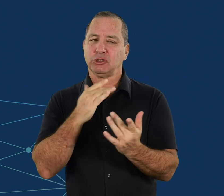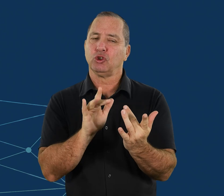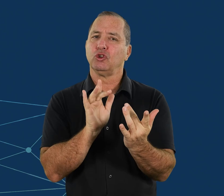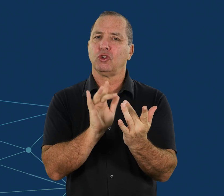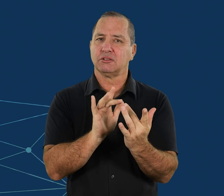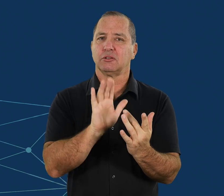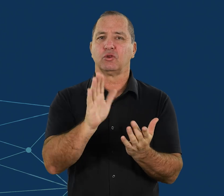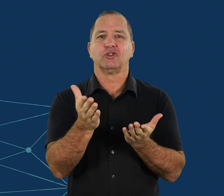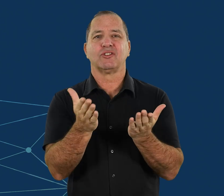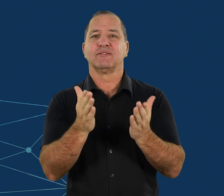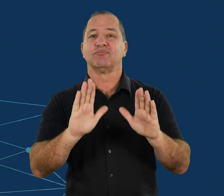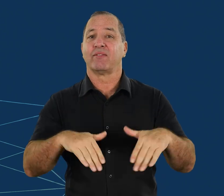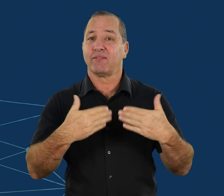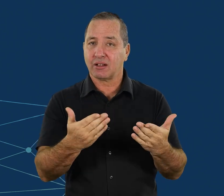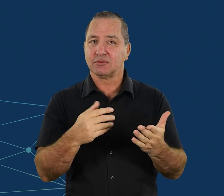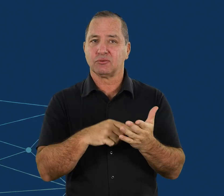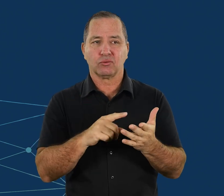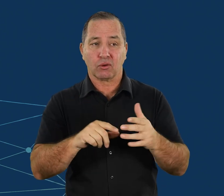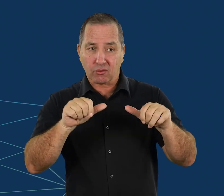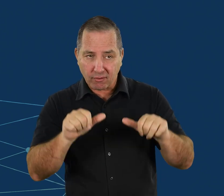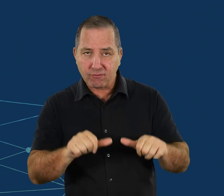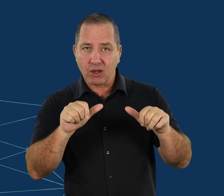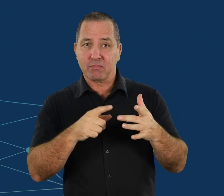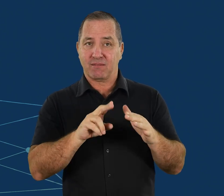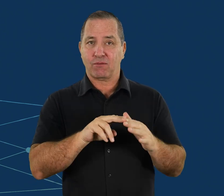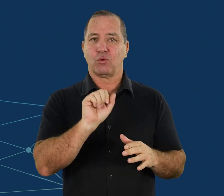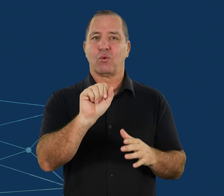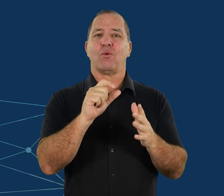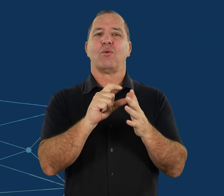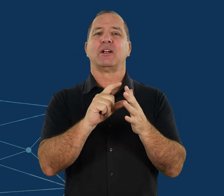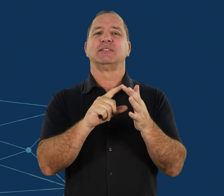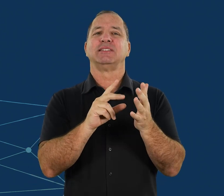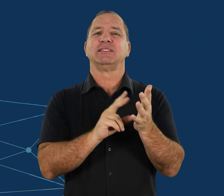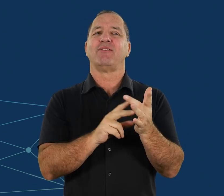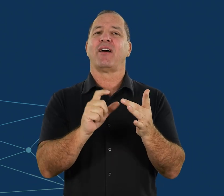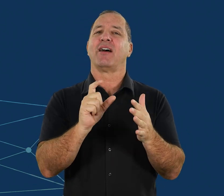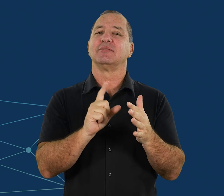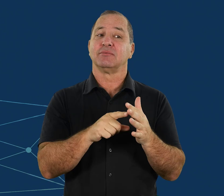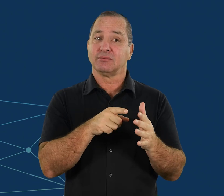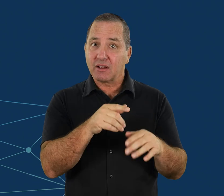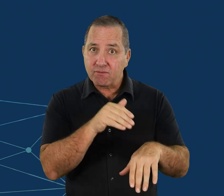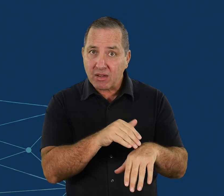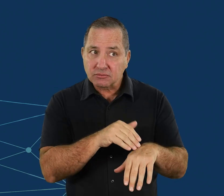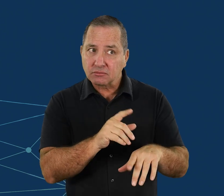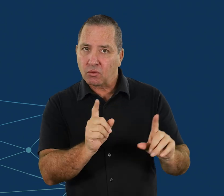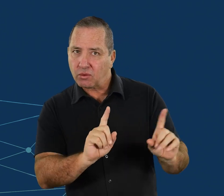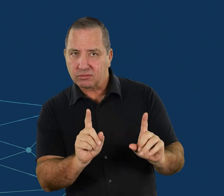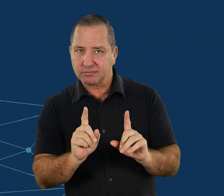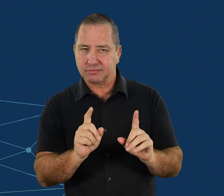Contact your service provider to confirm if your device will be affected.